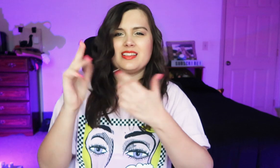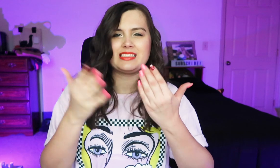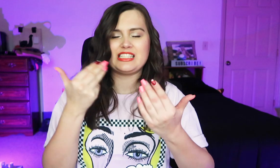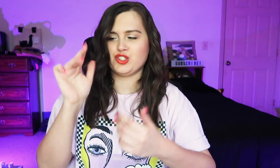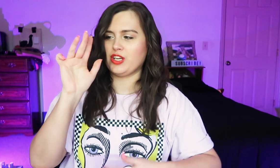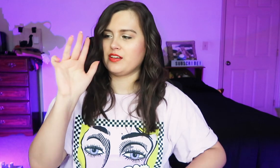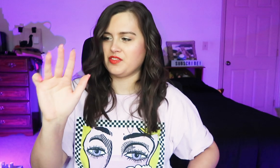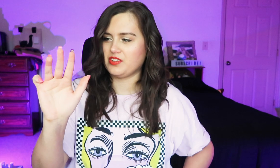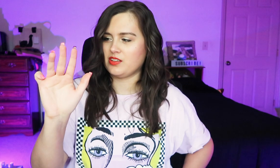Easier on this hand.